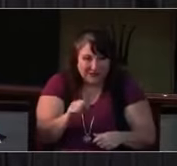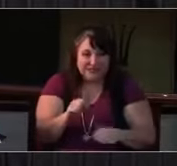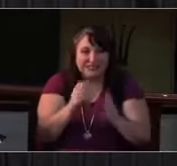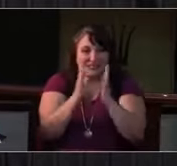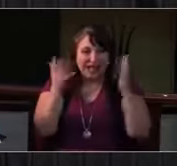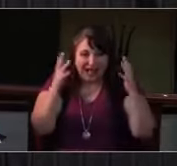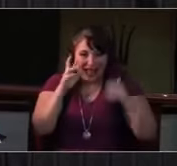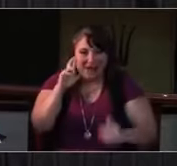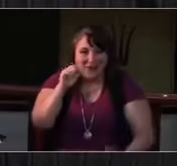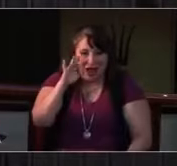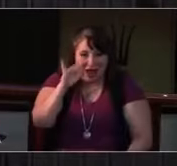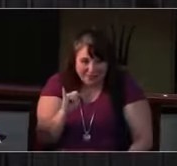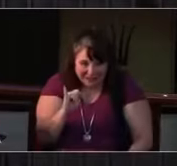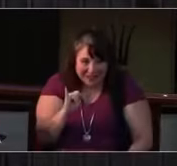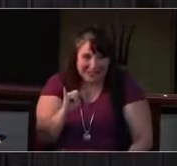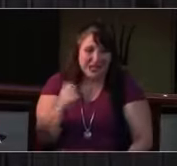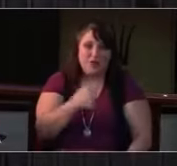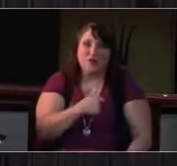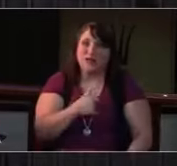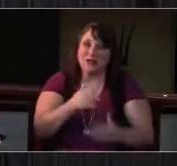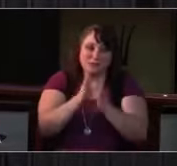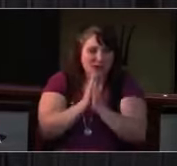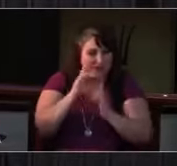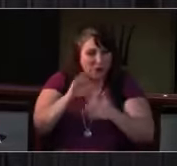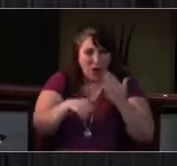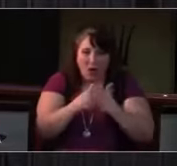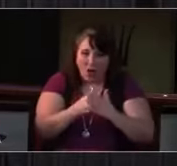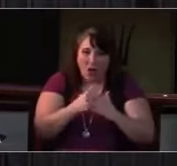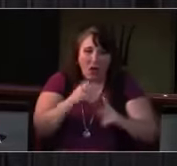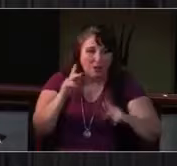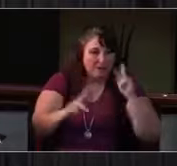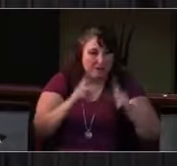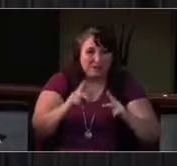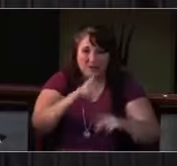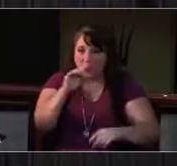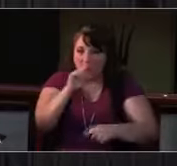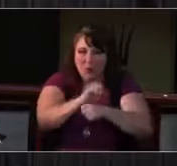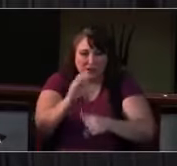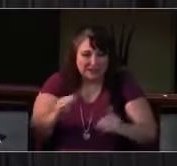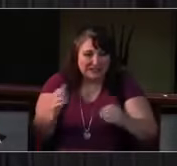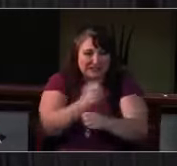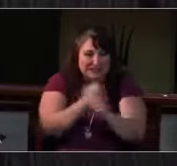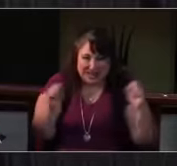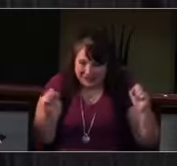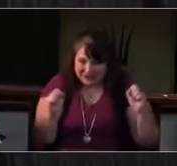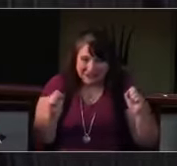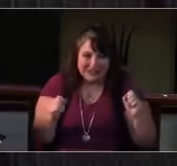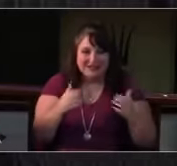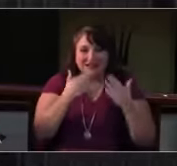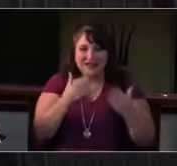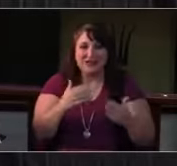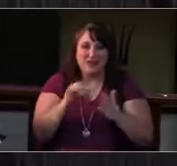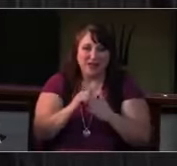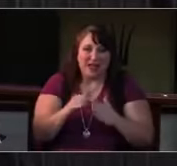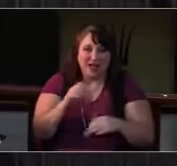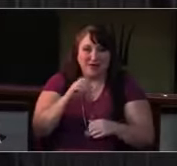God in your mercy [response] Receive our prayer. I want to lift up a friend of Cathy Krager,